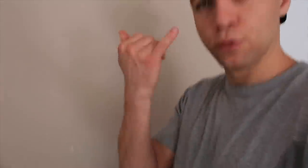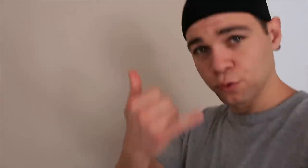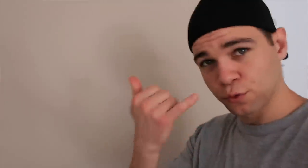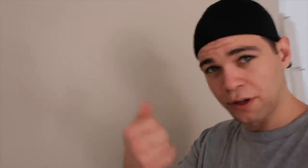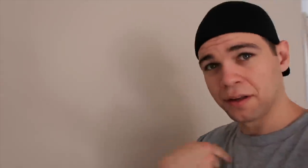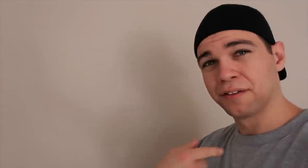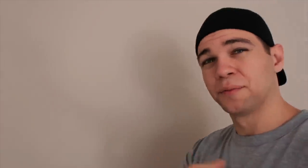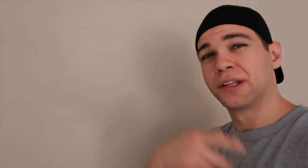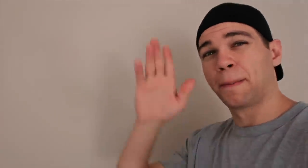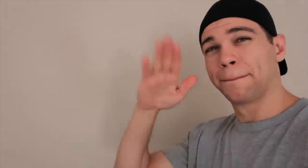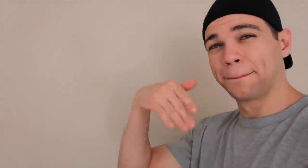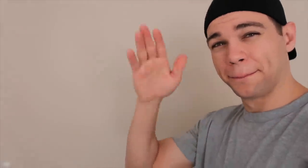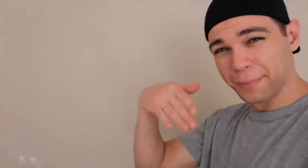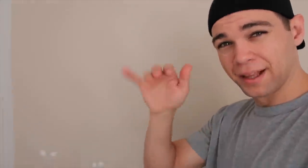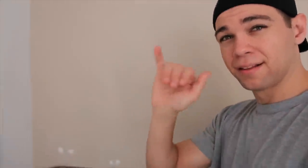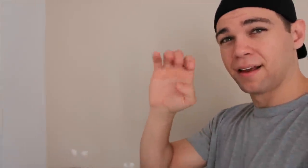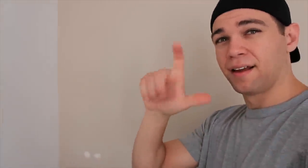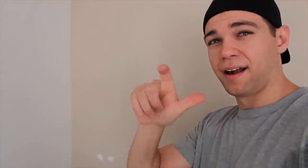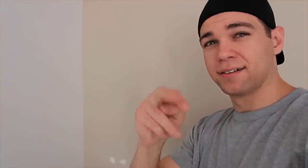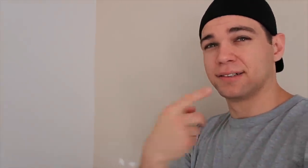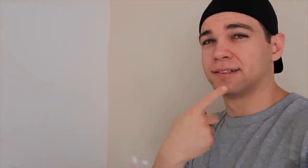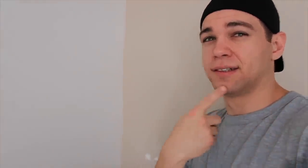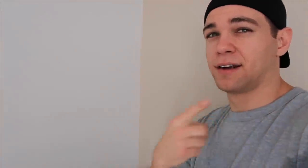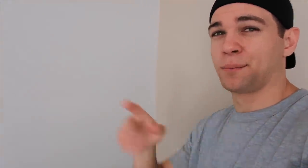Today we are painting like Ellen said